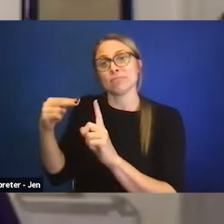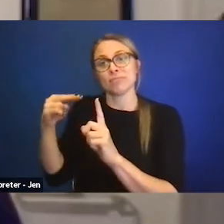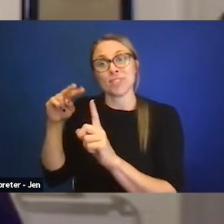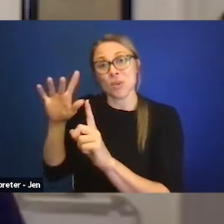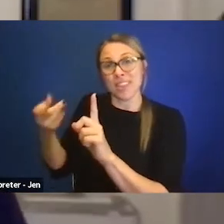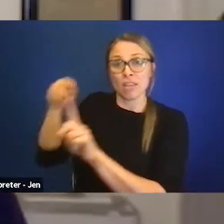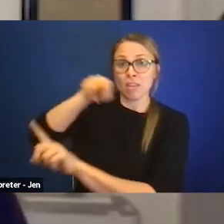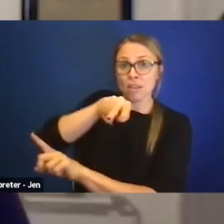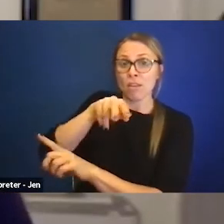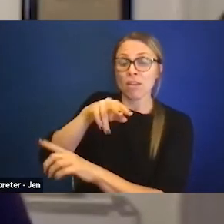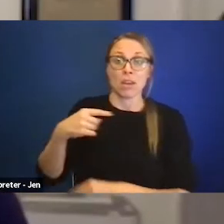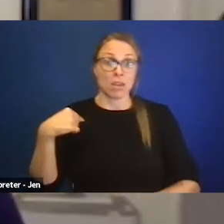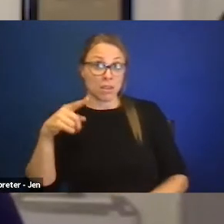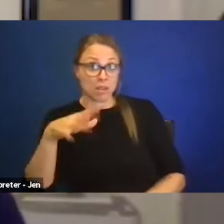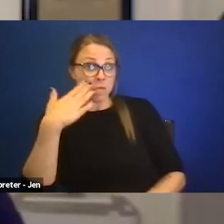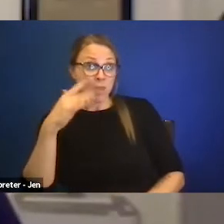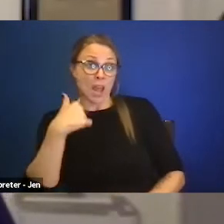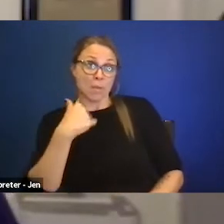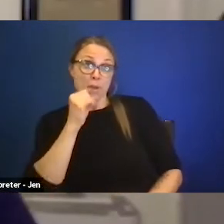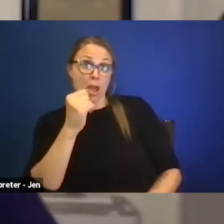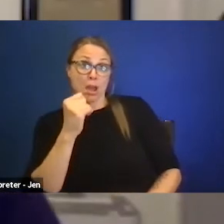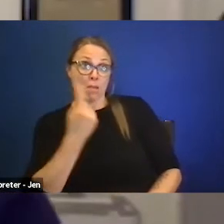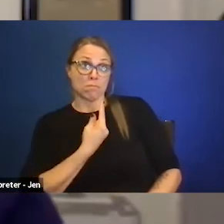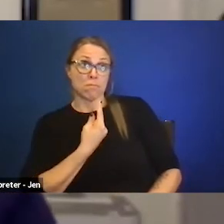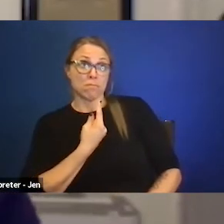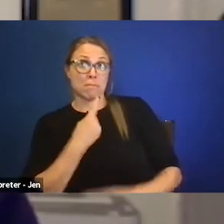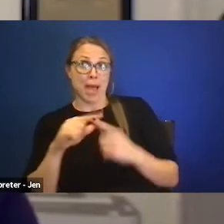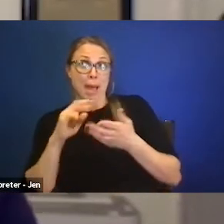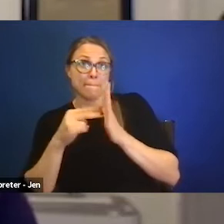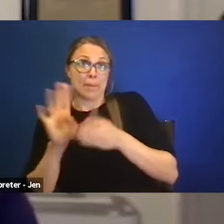that they mean business, too. But the bottom line is,